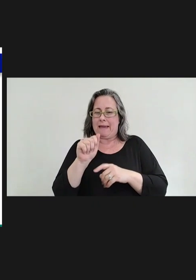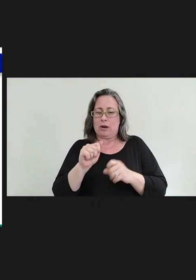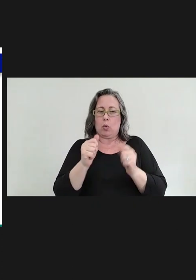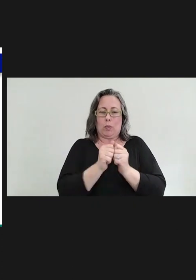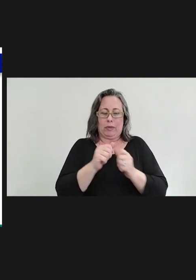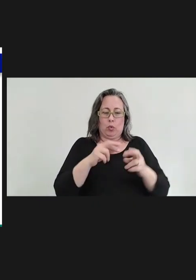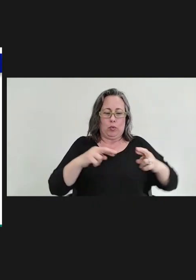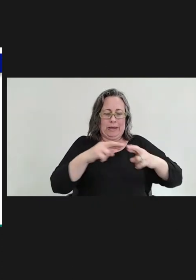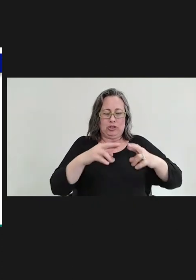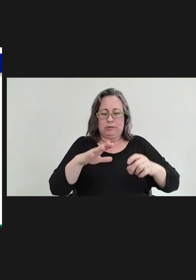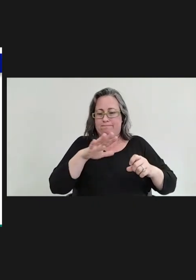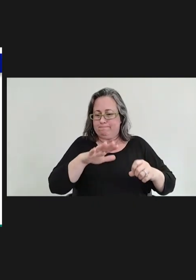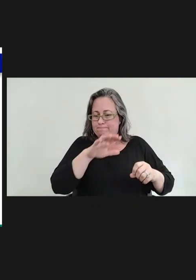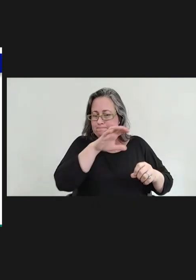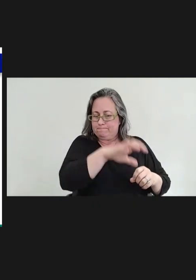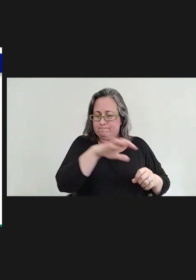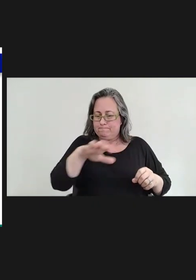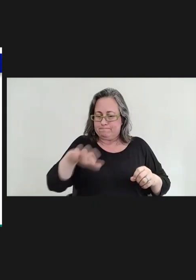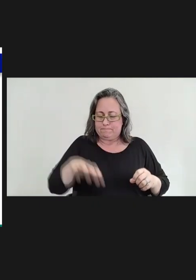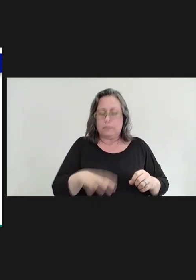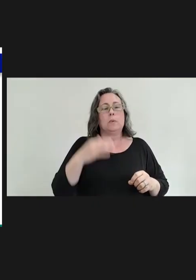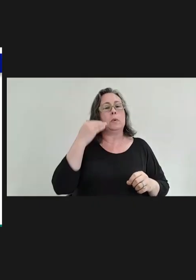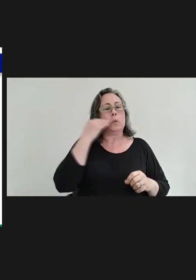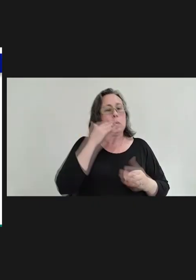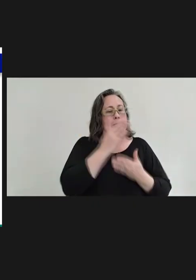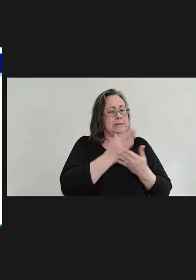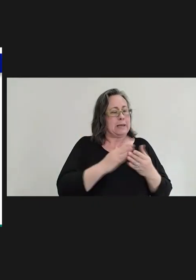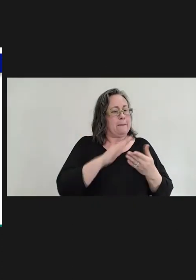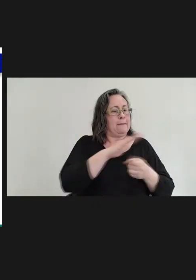show you, but we know there are pockets of the state with lower immunization rates.